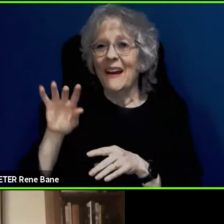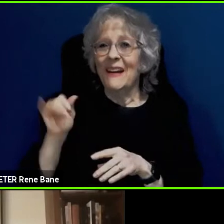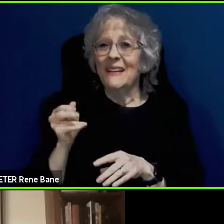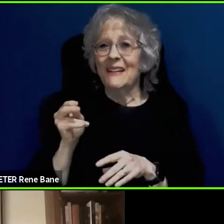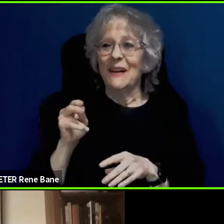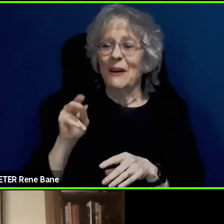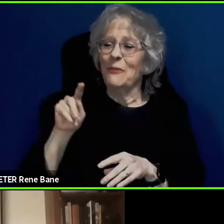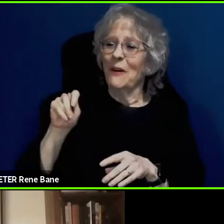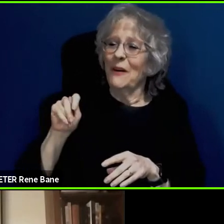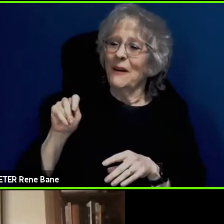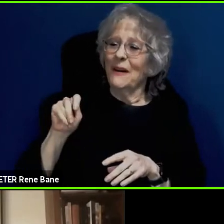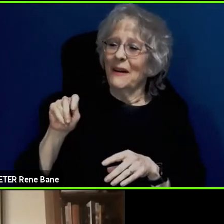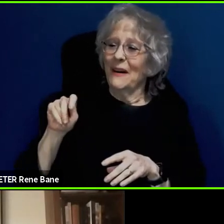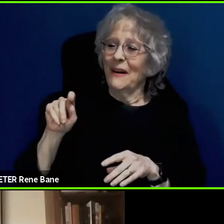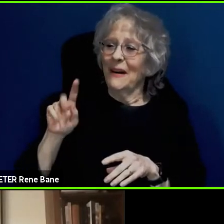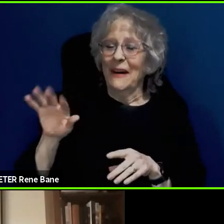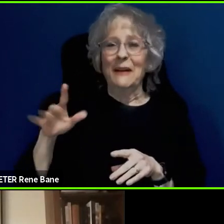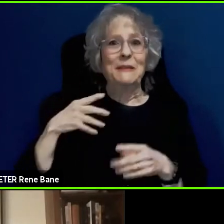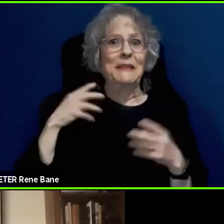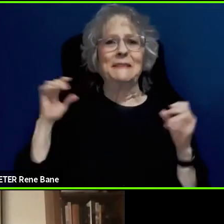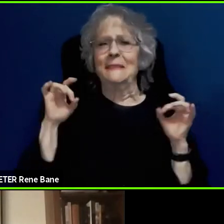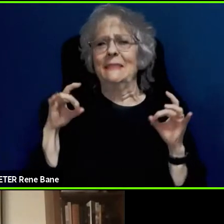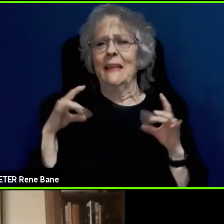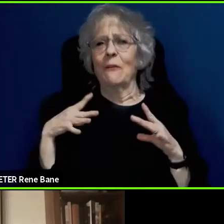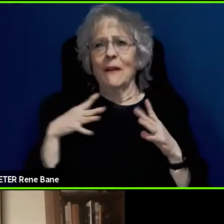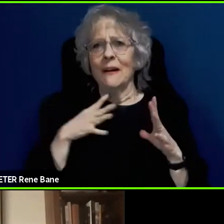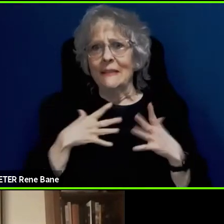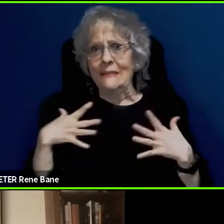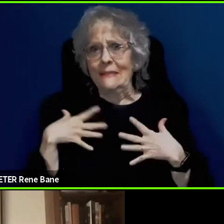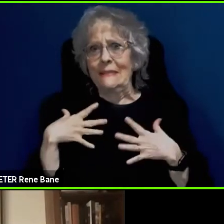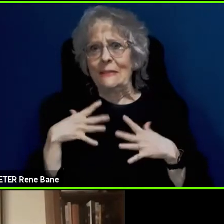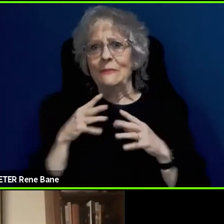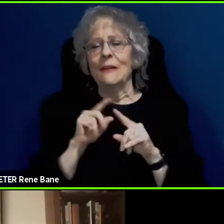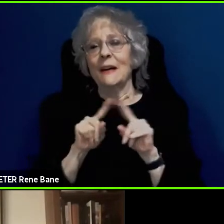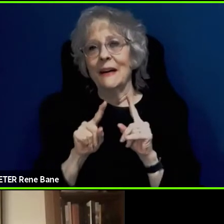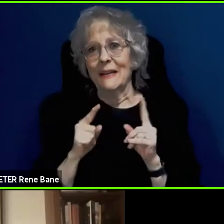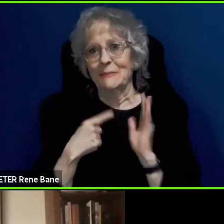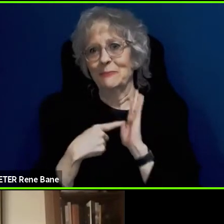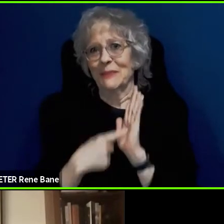the first thing is that the robot driver does not have to be facing the other direction. They can